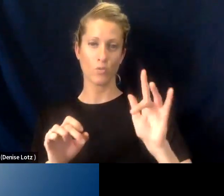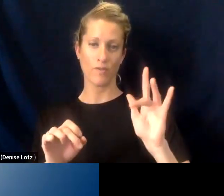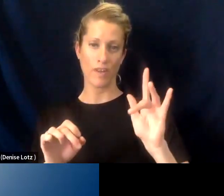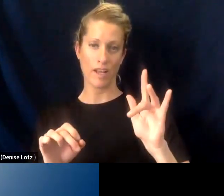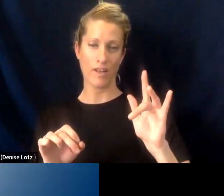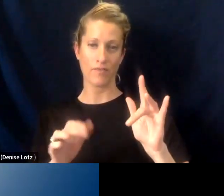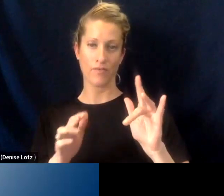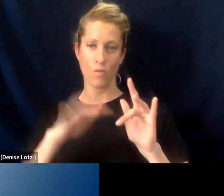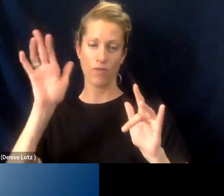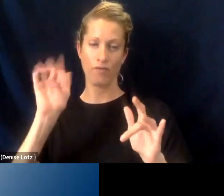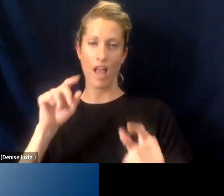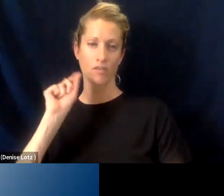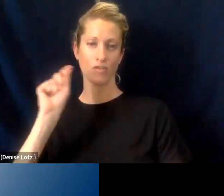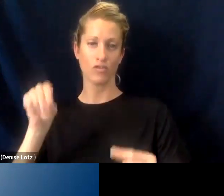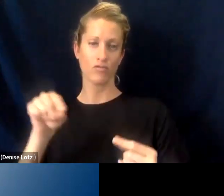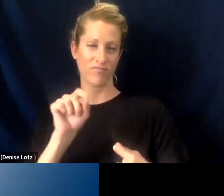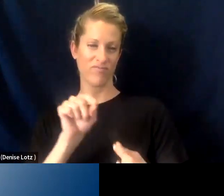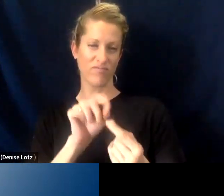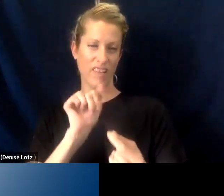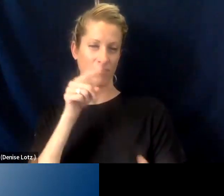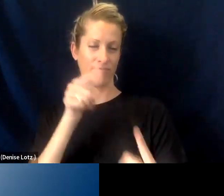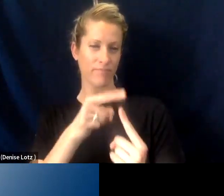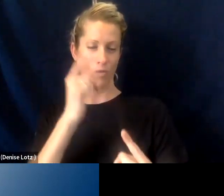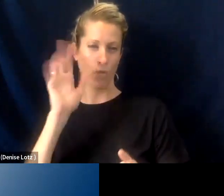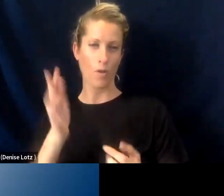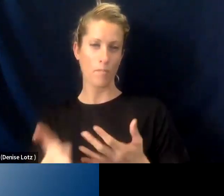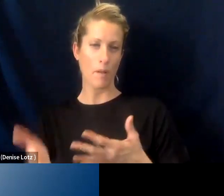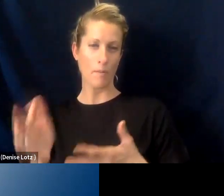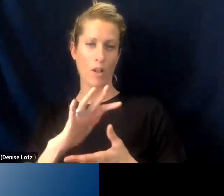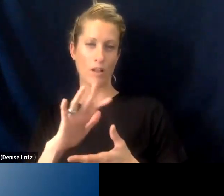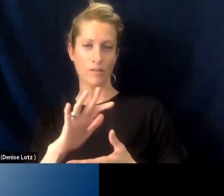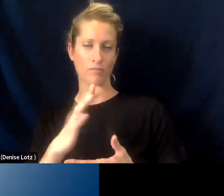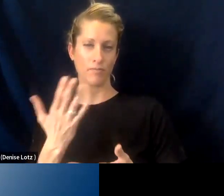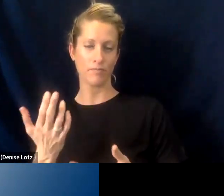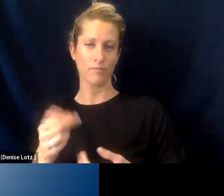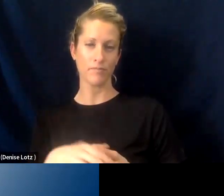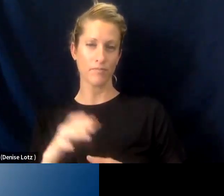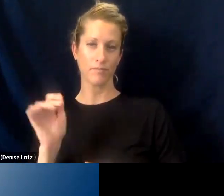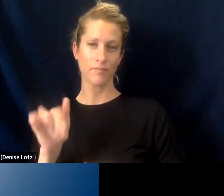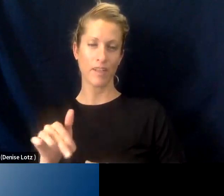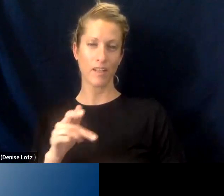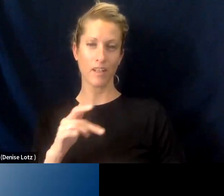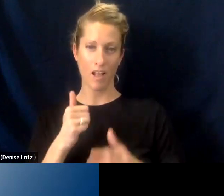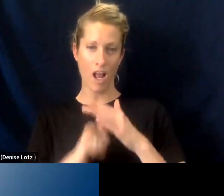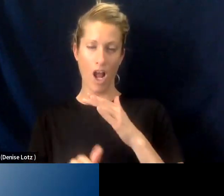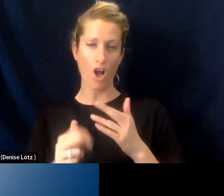That's a target population that, as we all know, is, you know, under resourced in terms